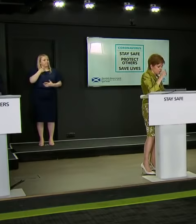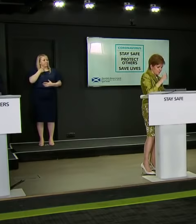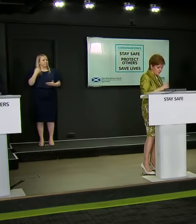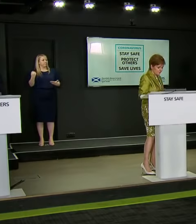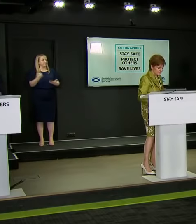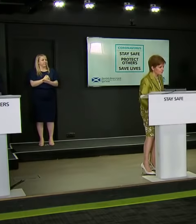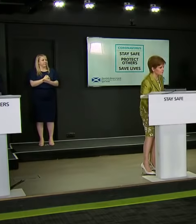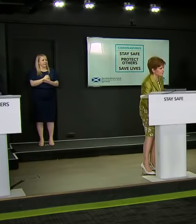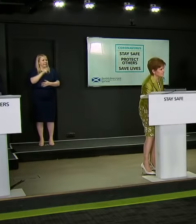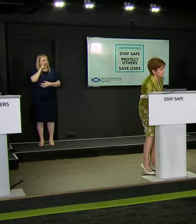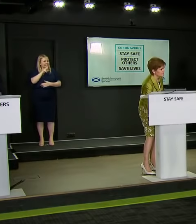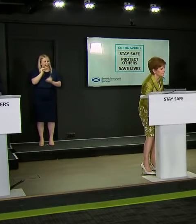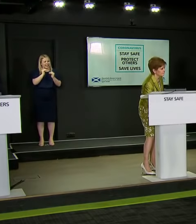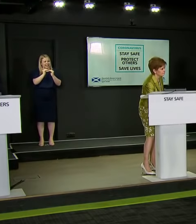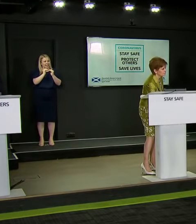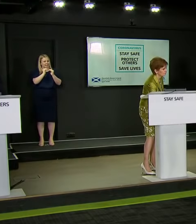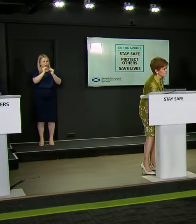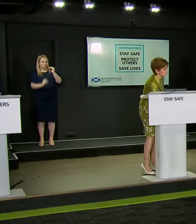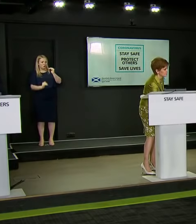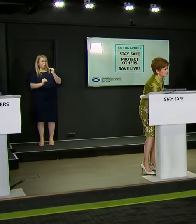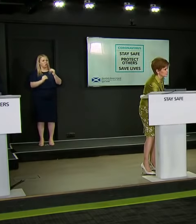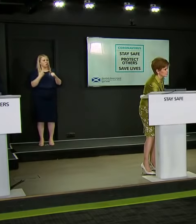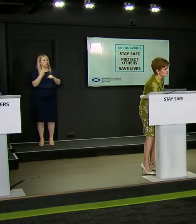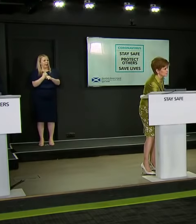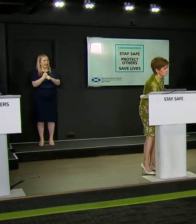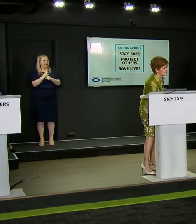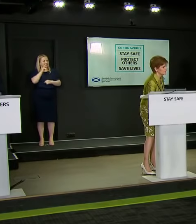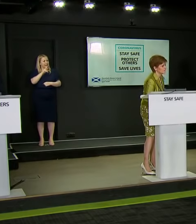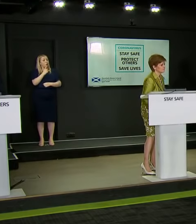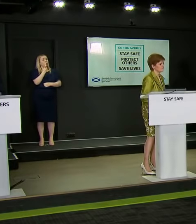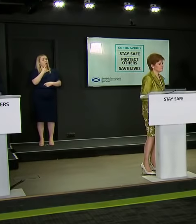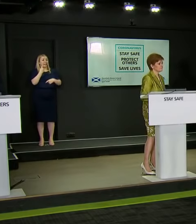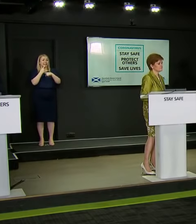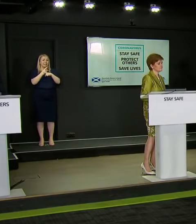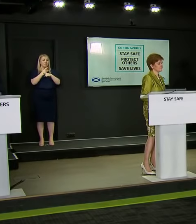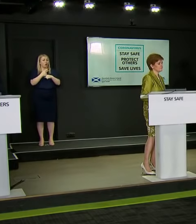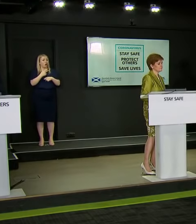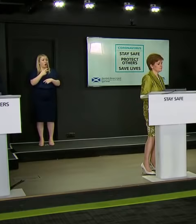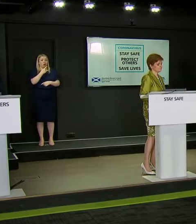One frustrated teacher has told Radio Clyde that it is a shambles and has questioned how